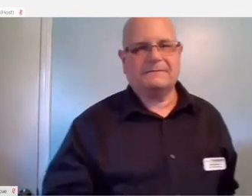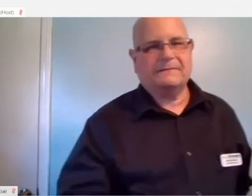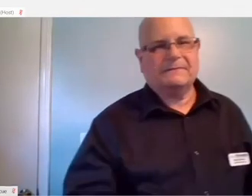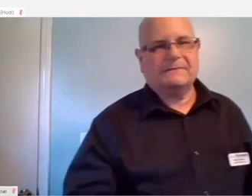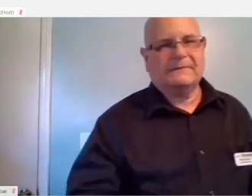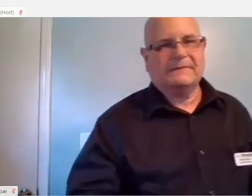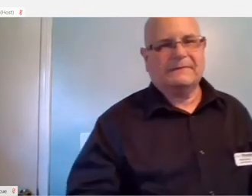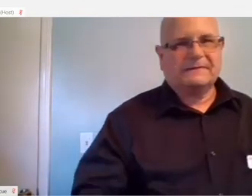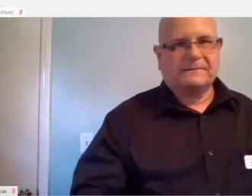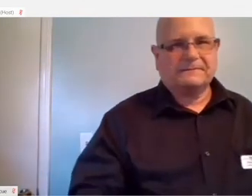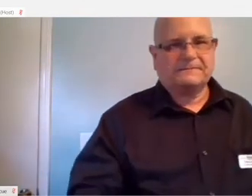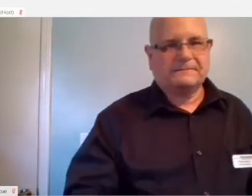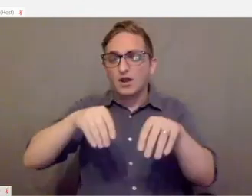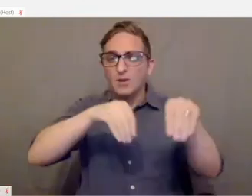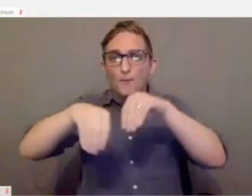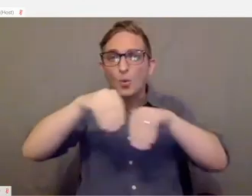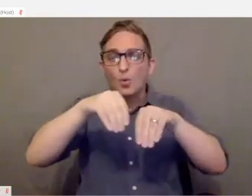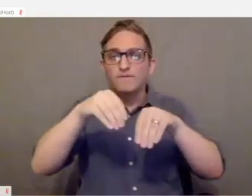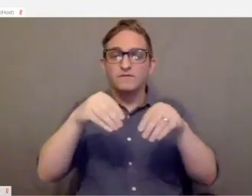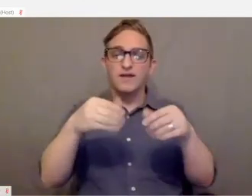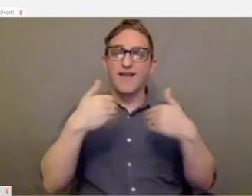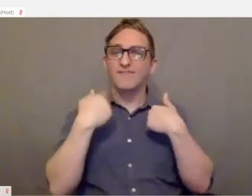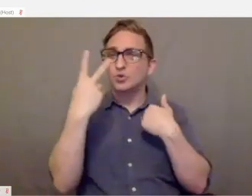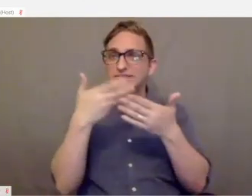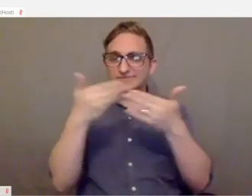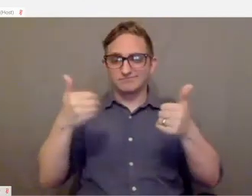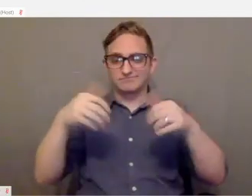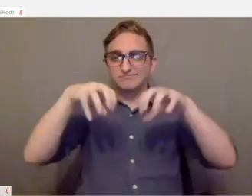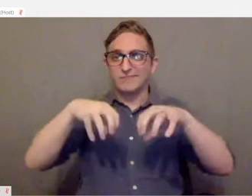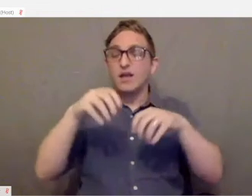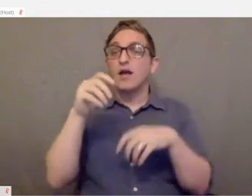left and right on the screen, she could have a controller in her hands and be able to access